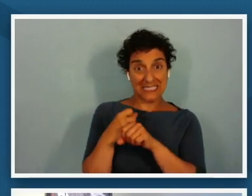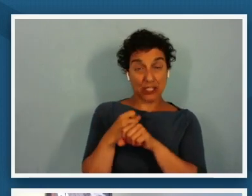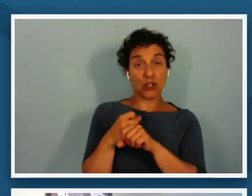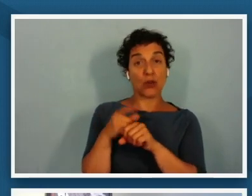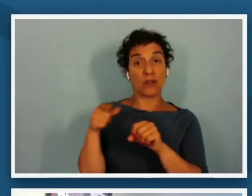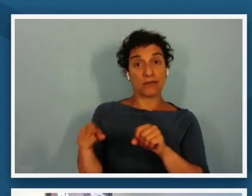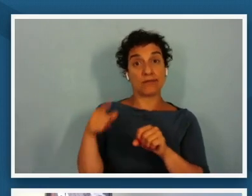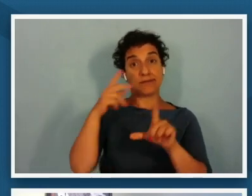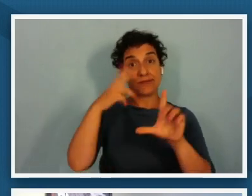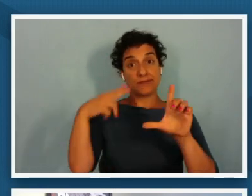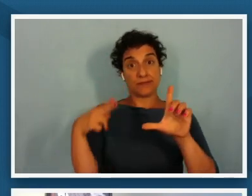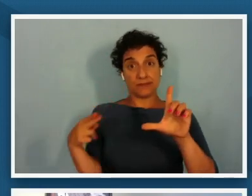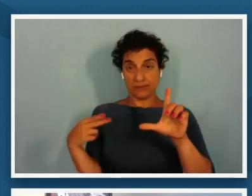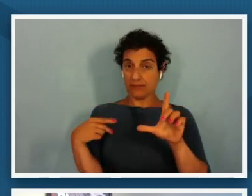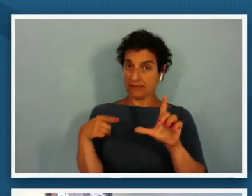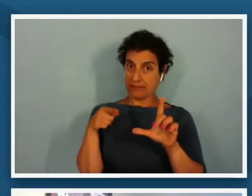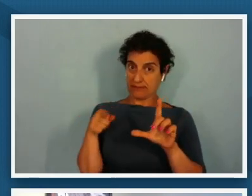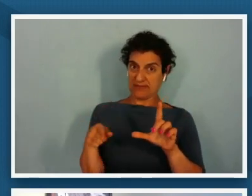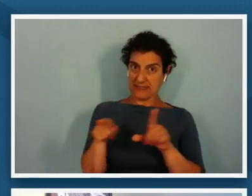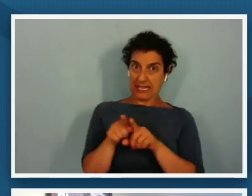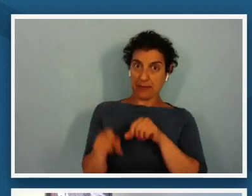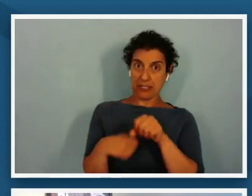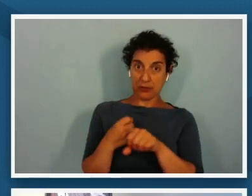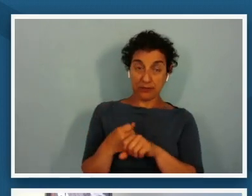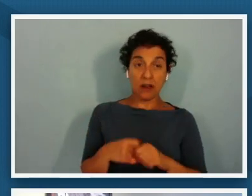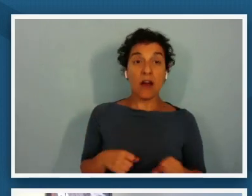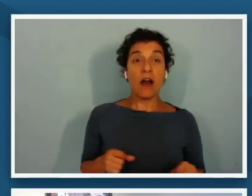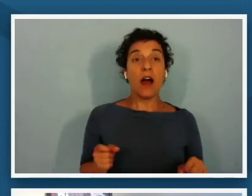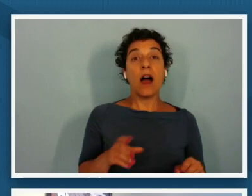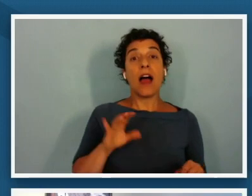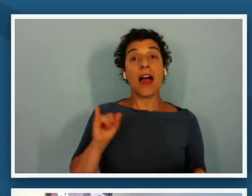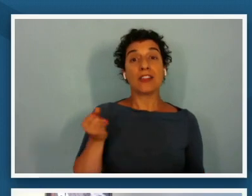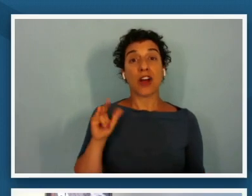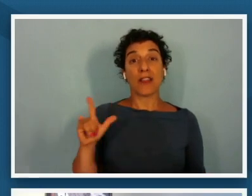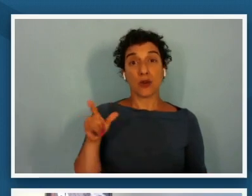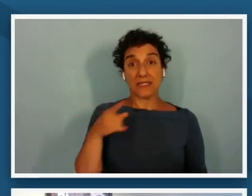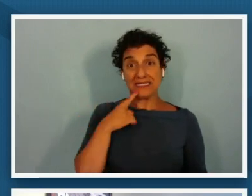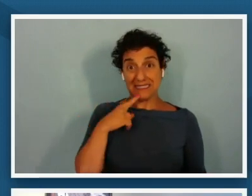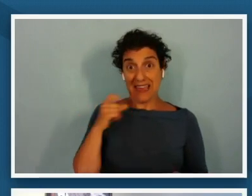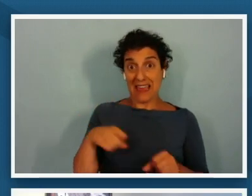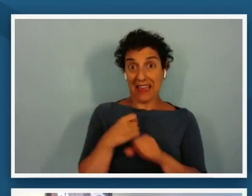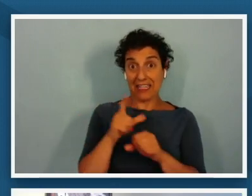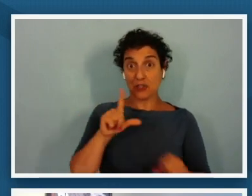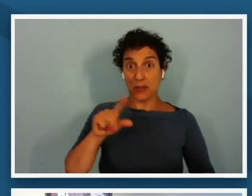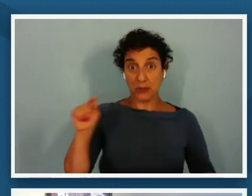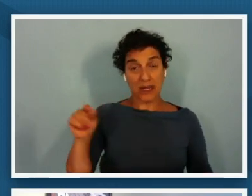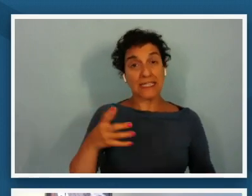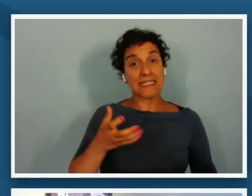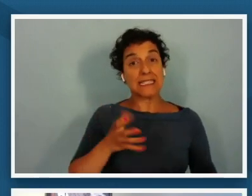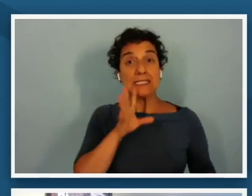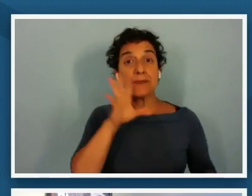was painted and john lewis said in 2020 speak up